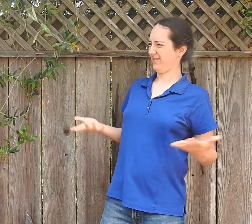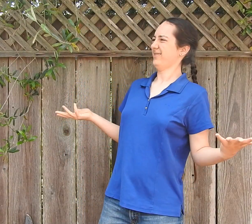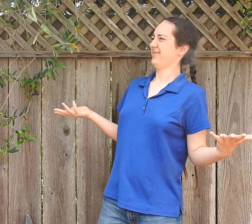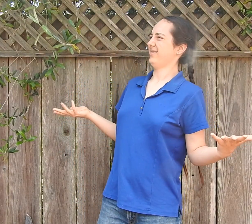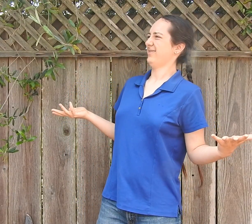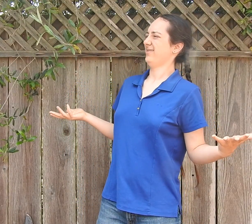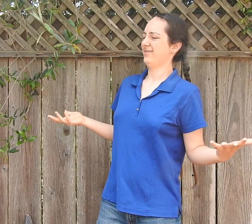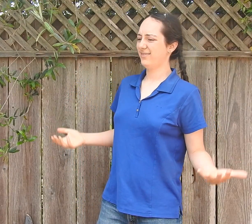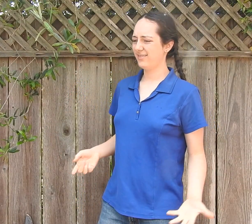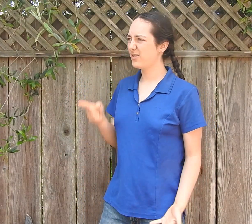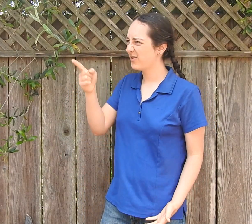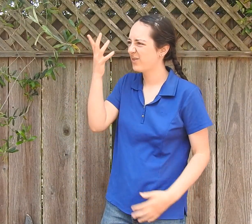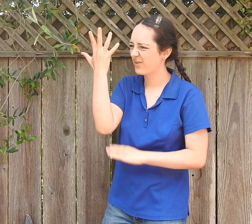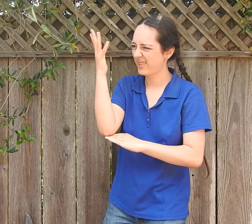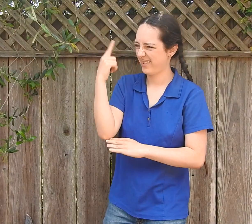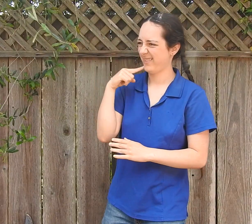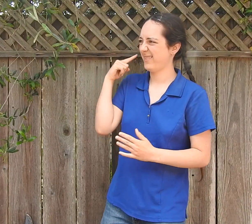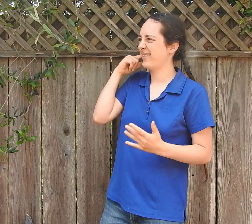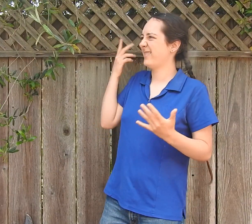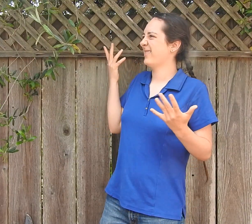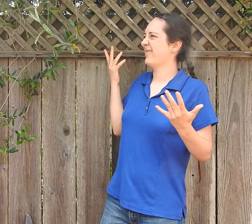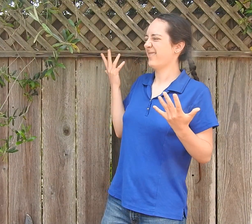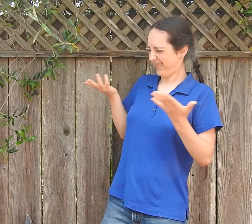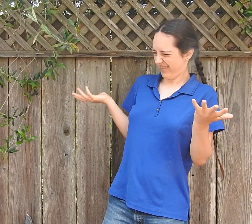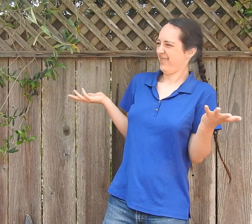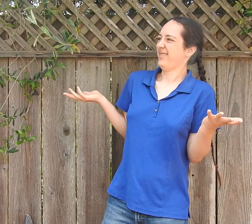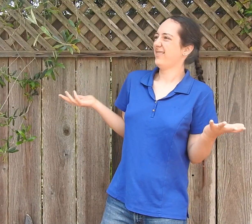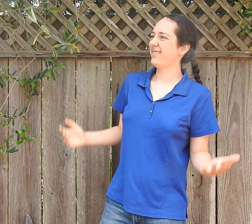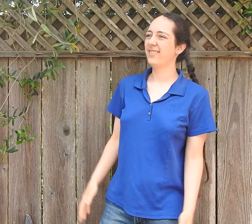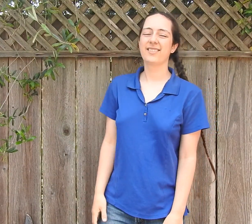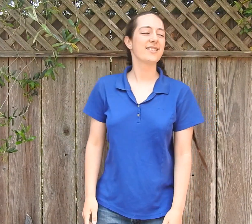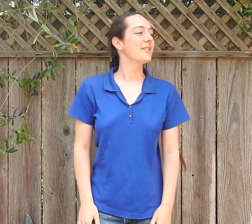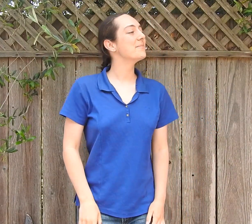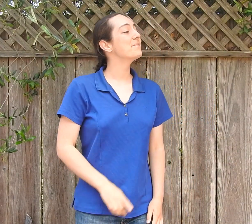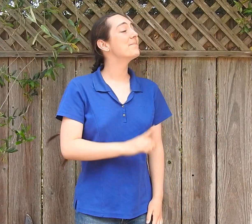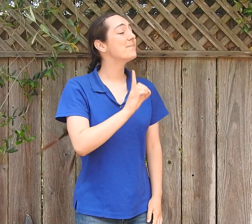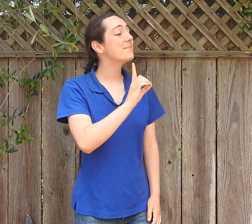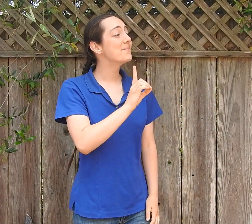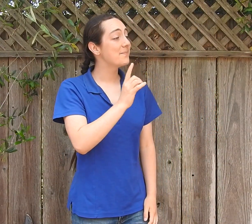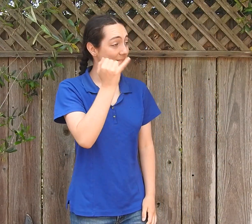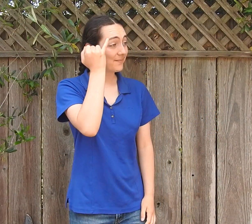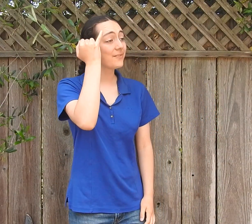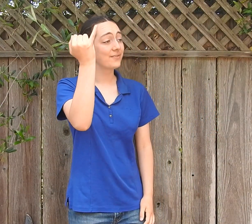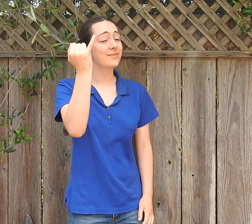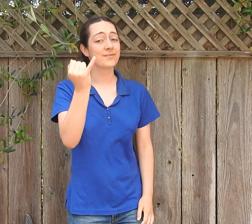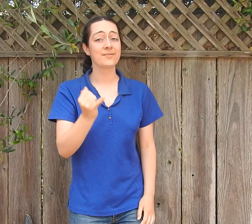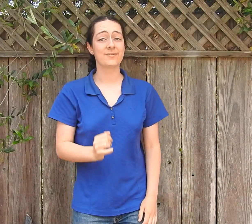"Huh? The tree is Deaf, what?" "Hold on, I have an idea."